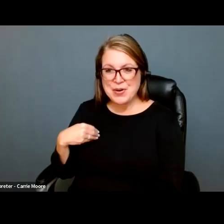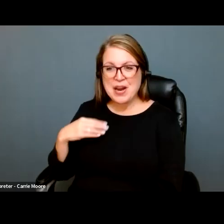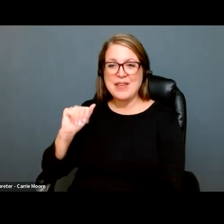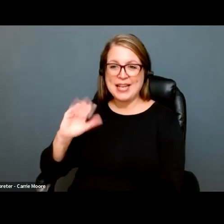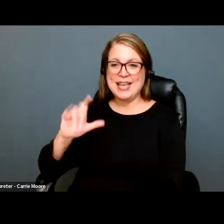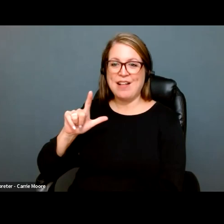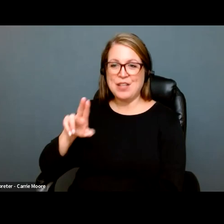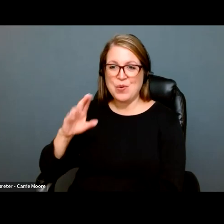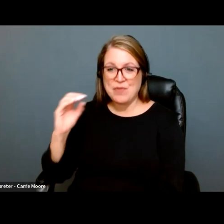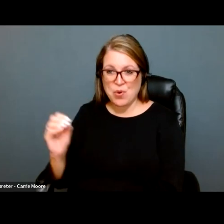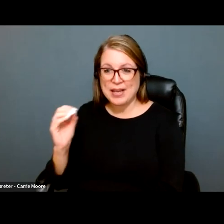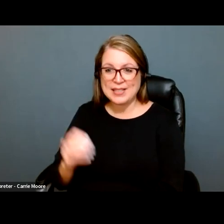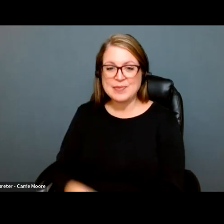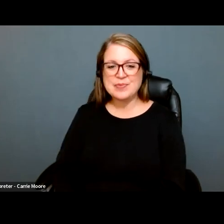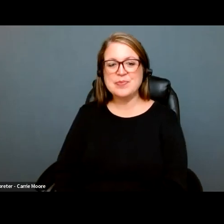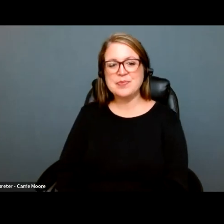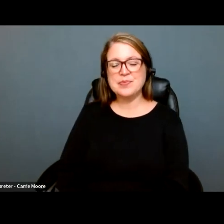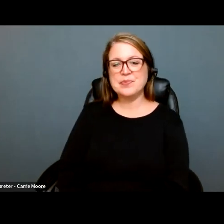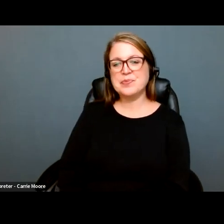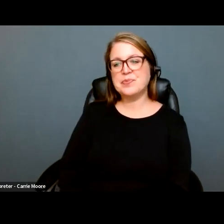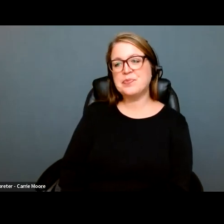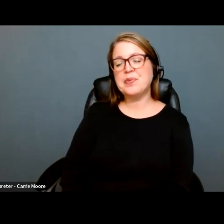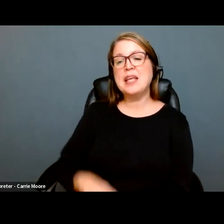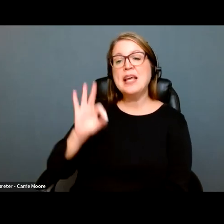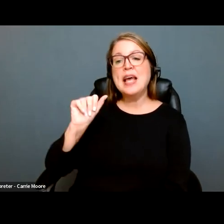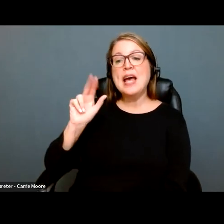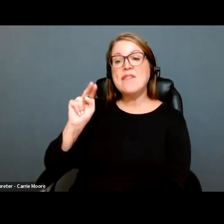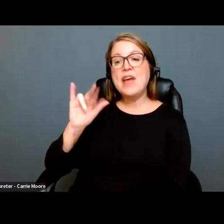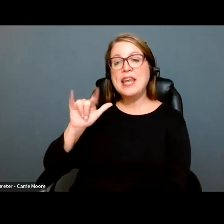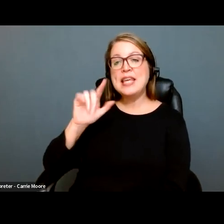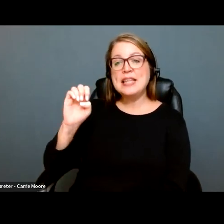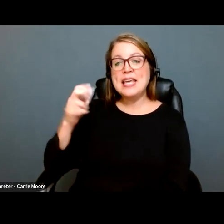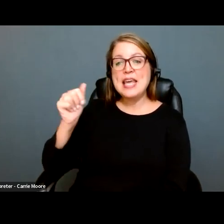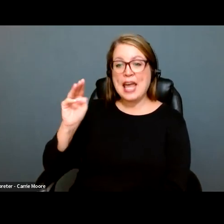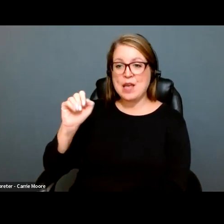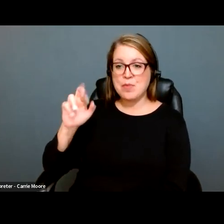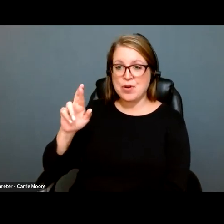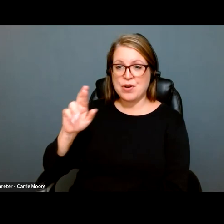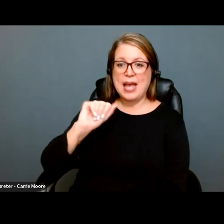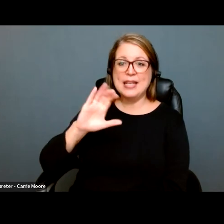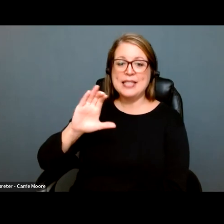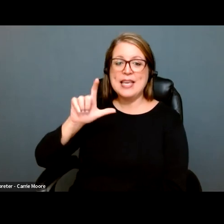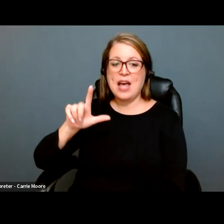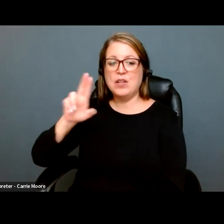And of course, donate or become a member. You can support our work by making a tax eventable gift to the Aclu foundation of Oregon, or by becoming or renewing membership to the aclu for again, as civil rights leader fanning new hammer so powerfully stated